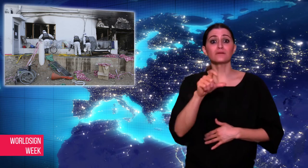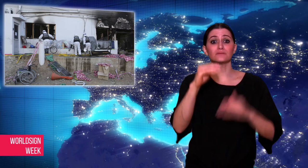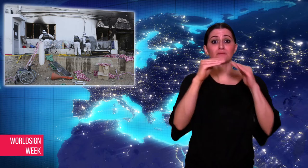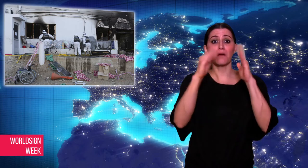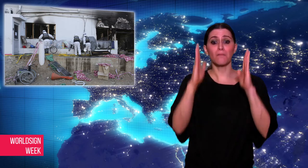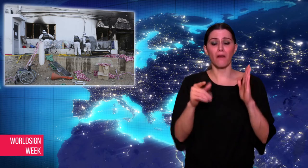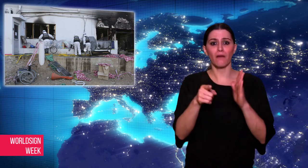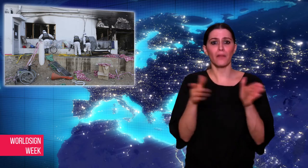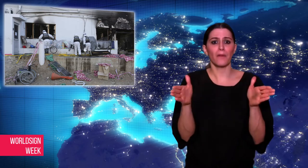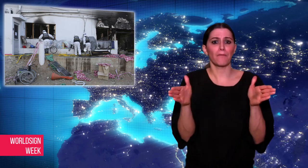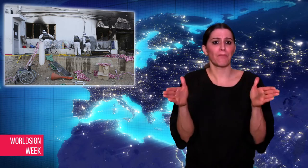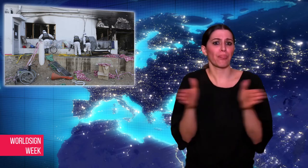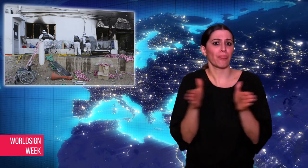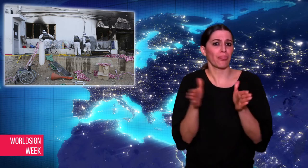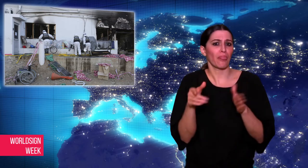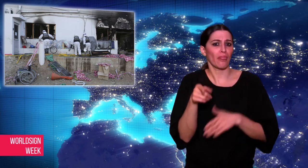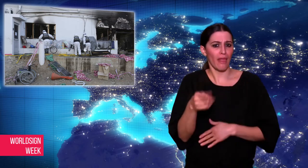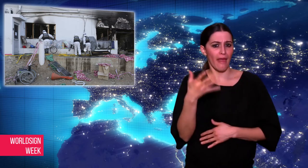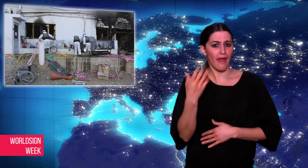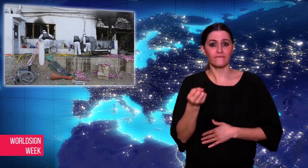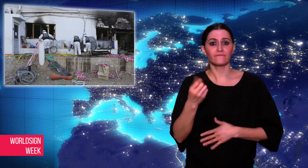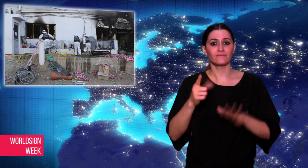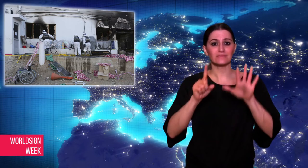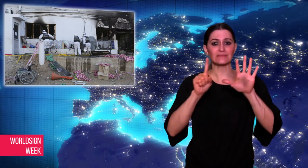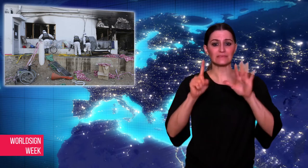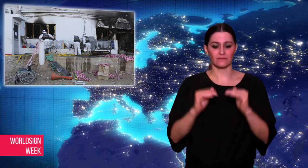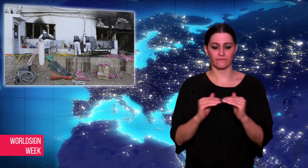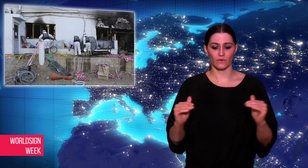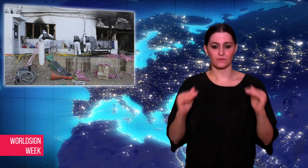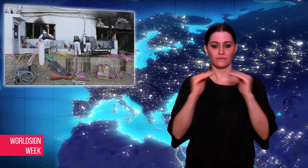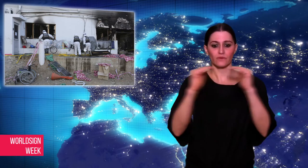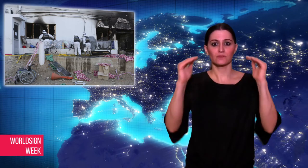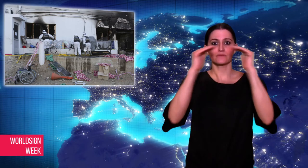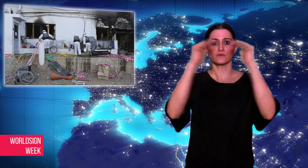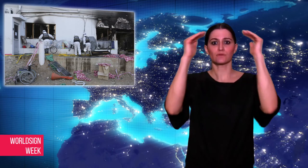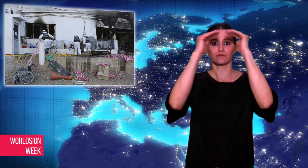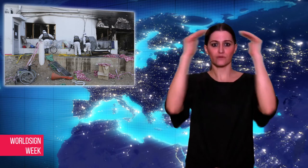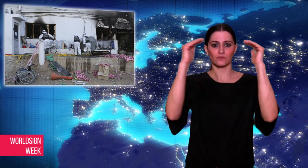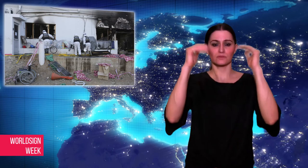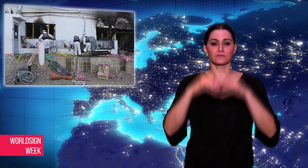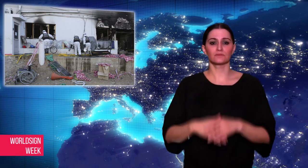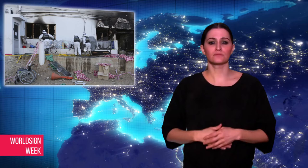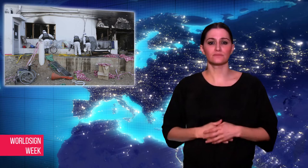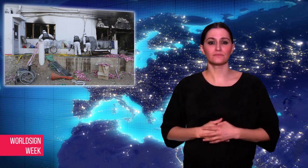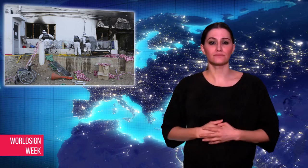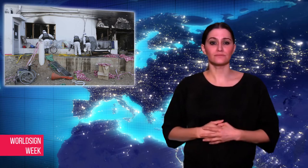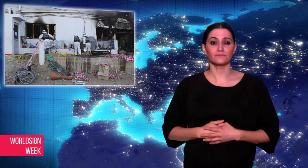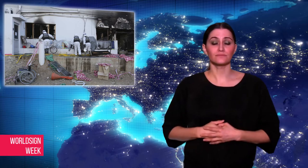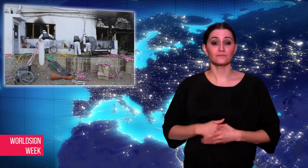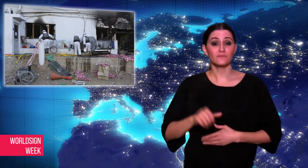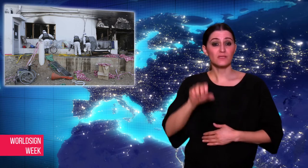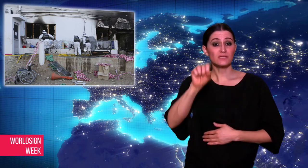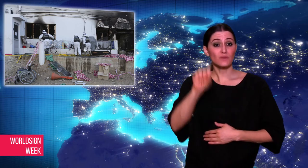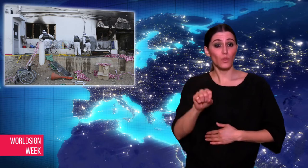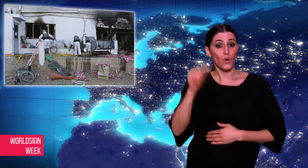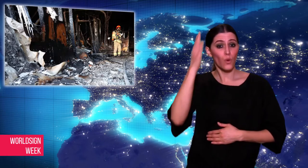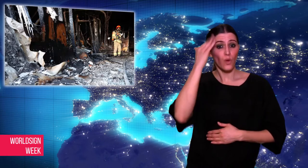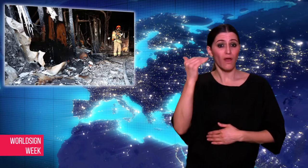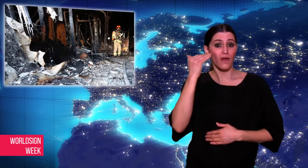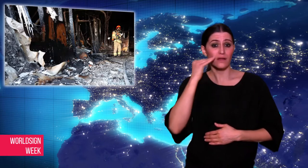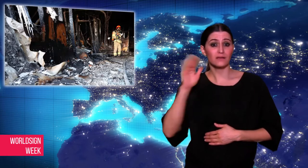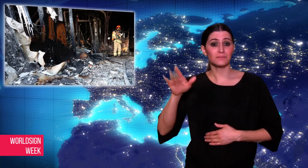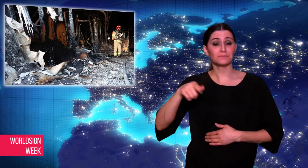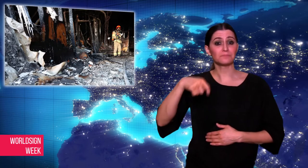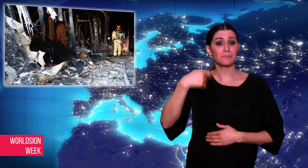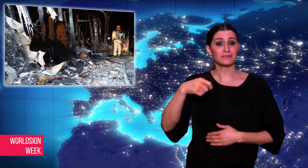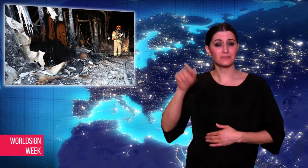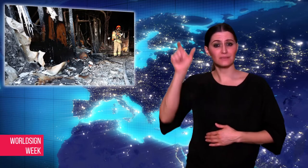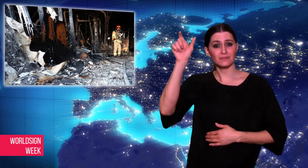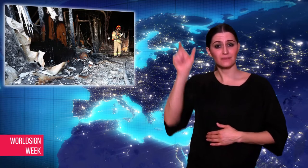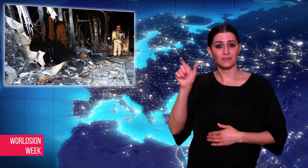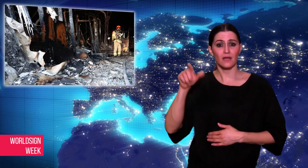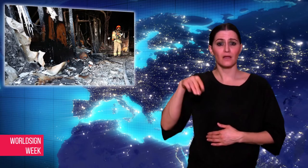floors. The president of South Korea,